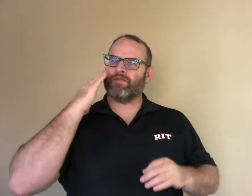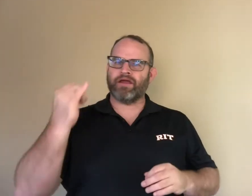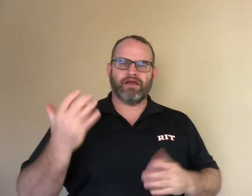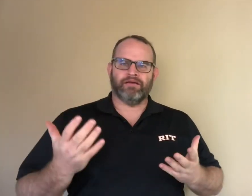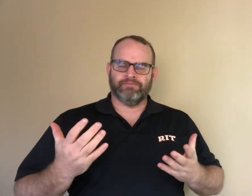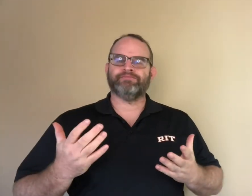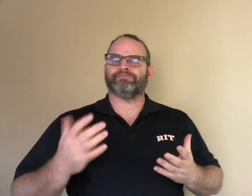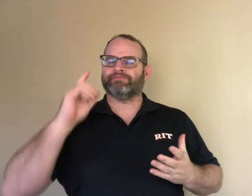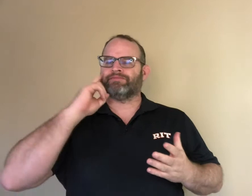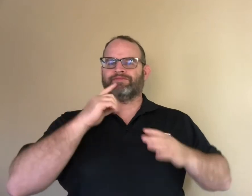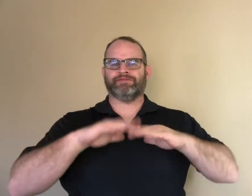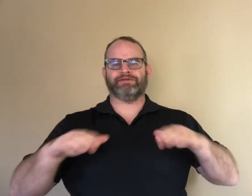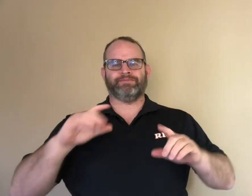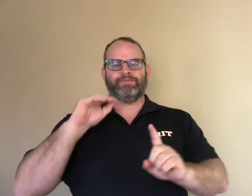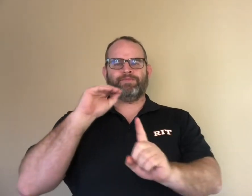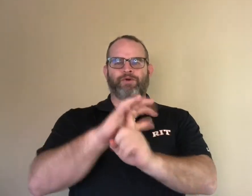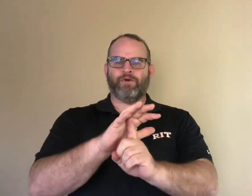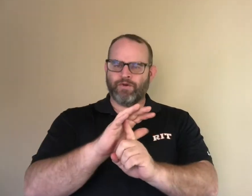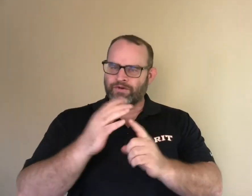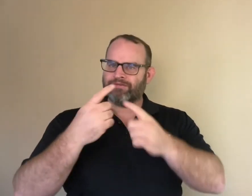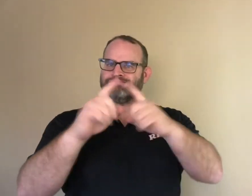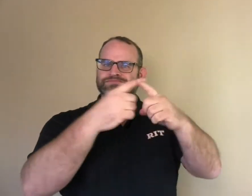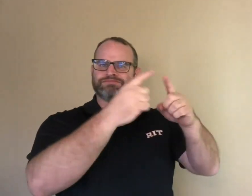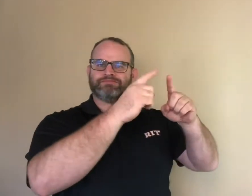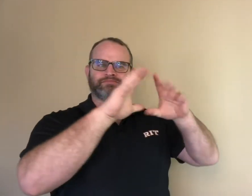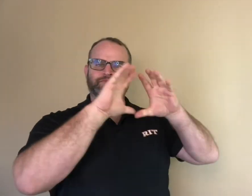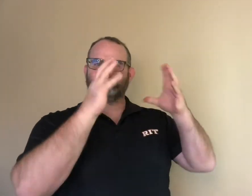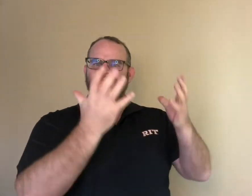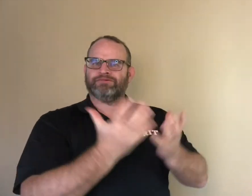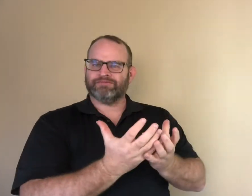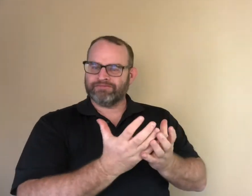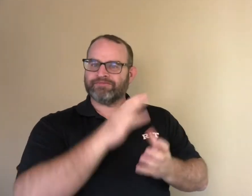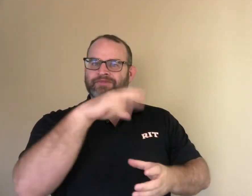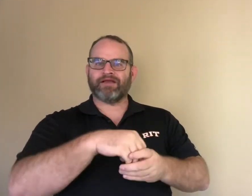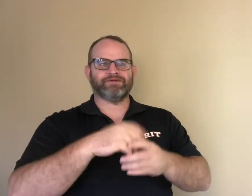These two areas are important, because deaf children worldwide need more exposure